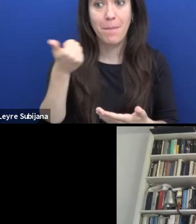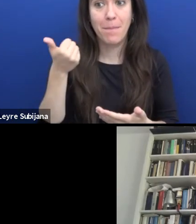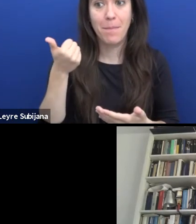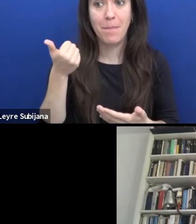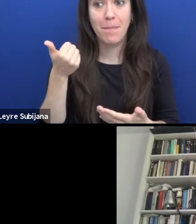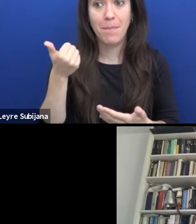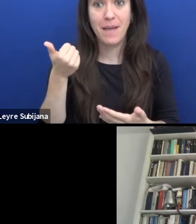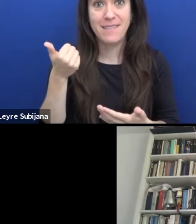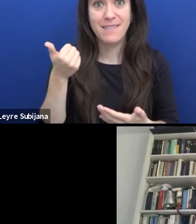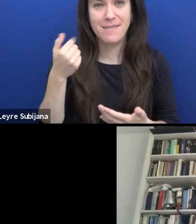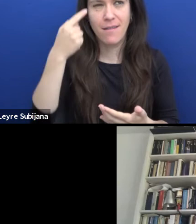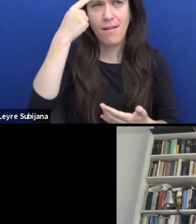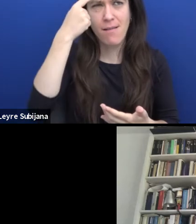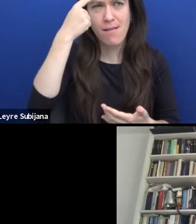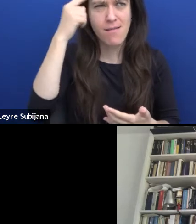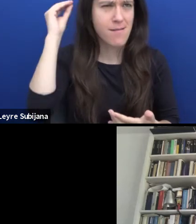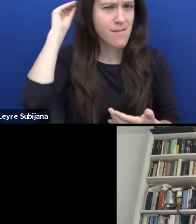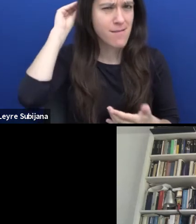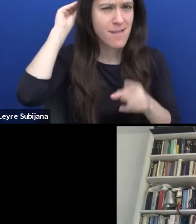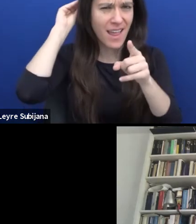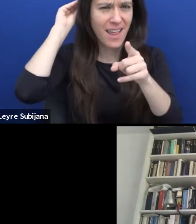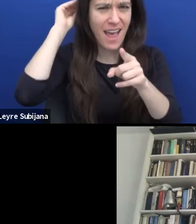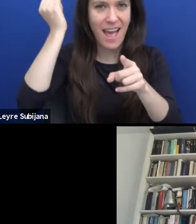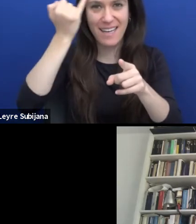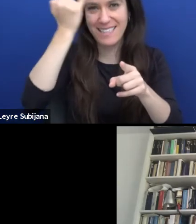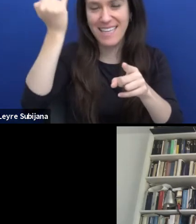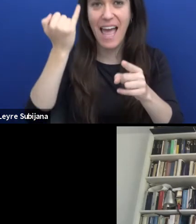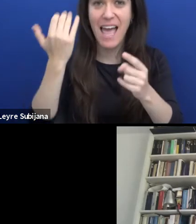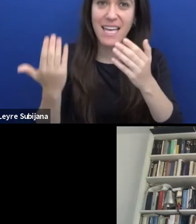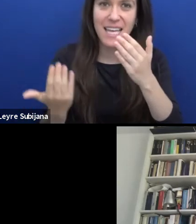with the point of the new formats you made